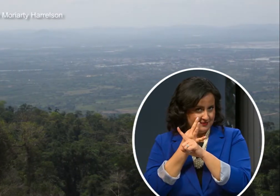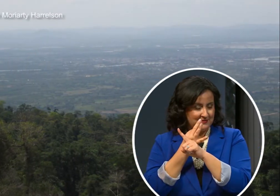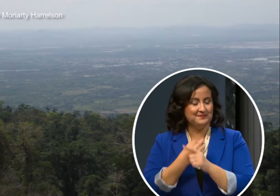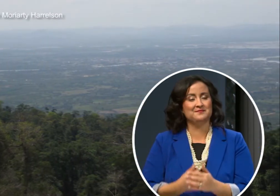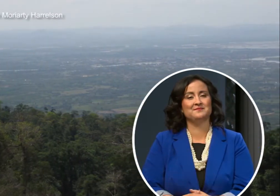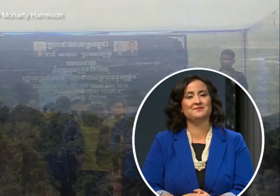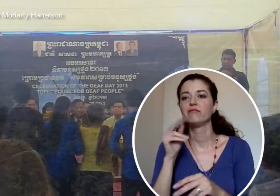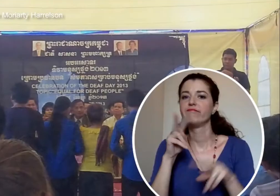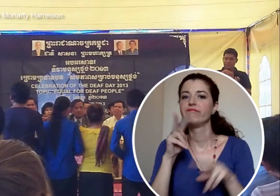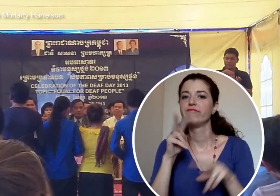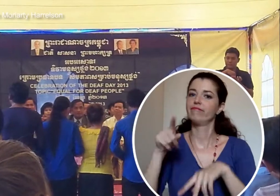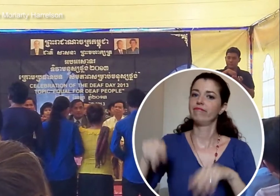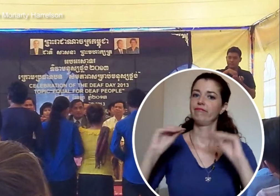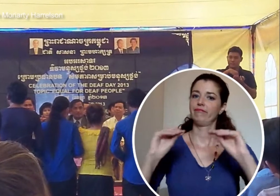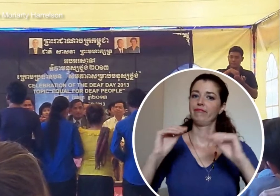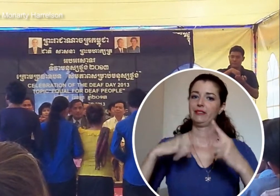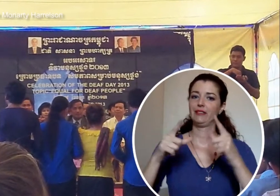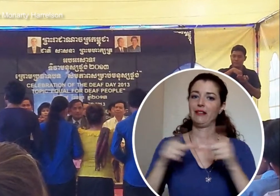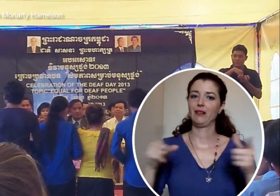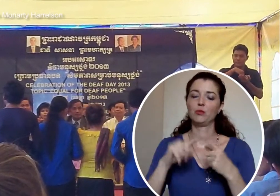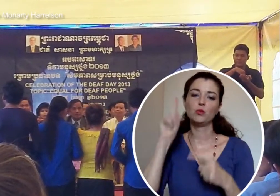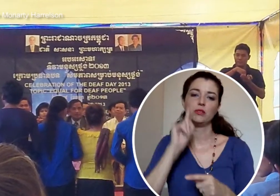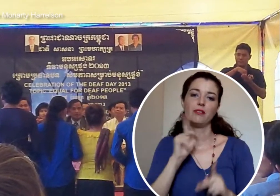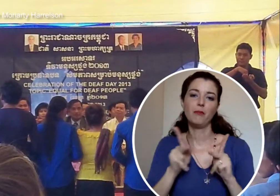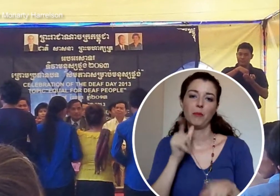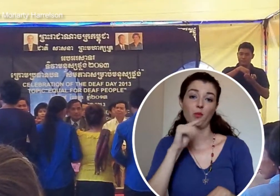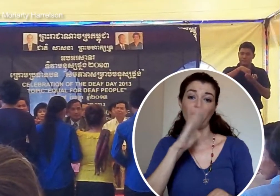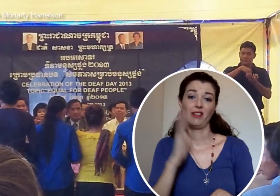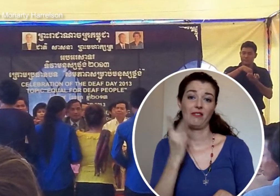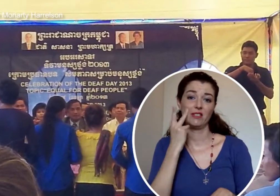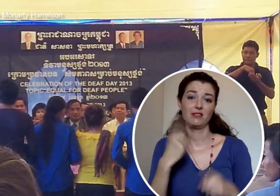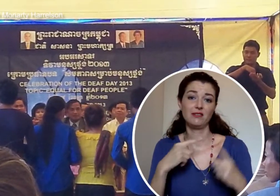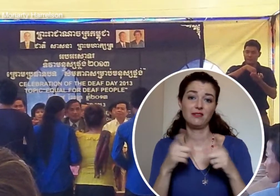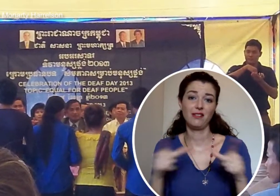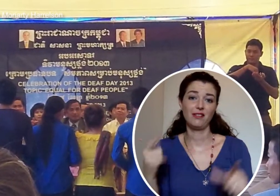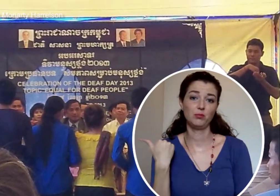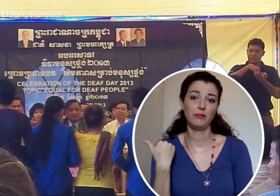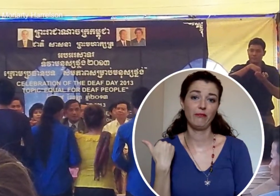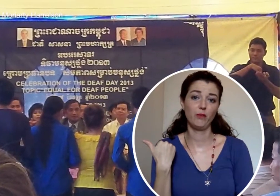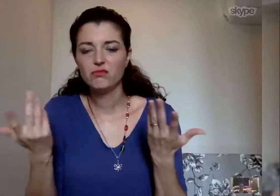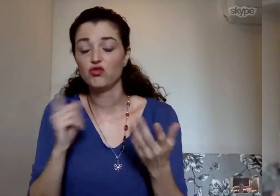Erin: “I observe them teaching sign language to deaf people who have never seen sign language